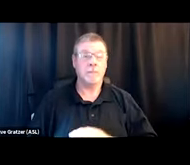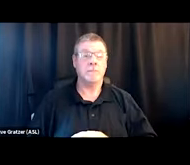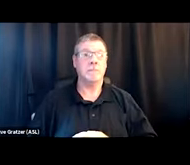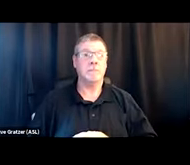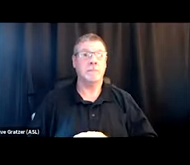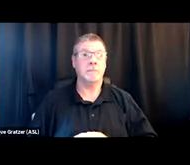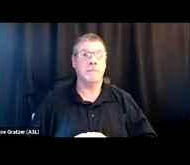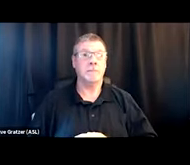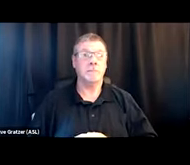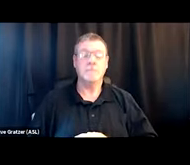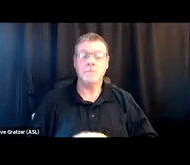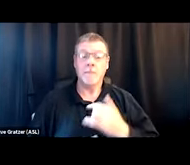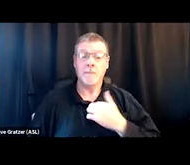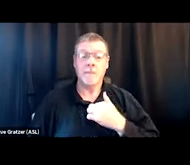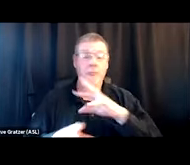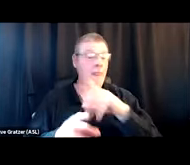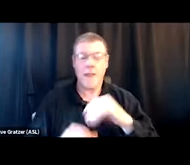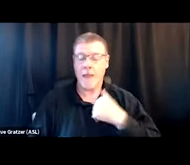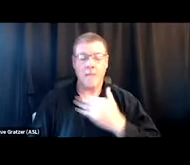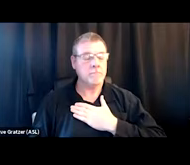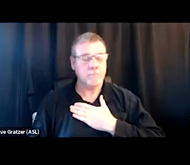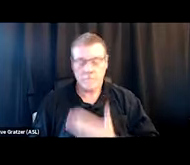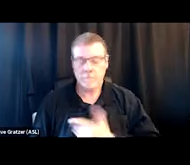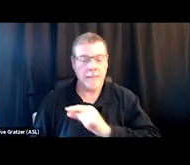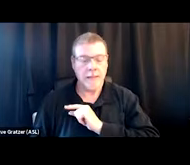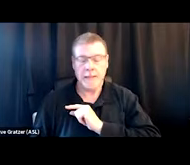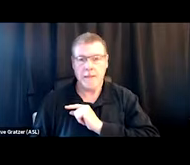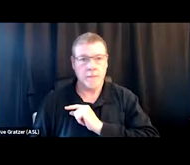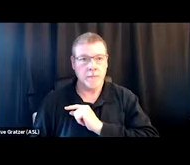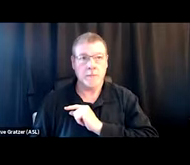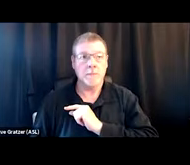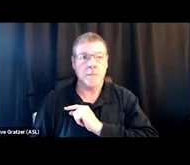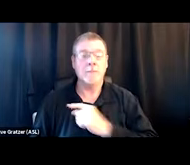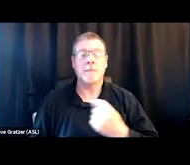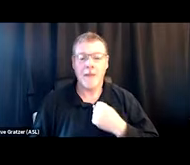it was engagement for me. I'm very guilty of the first thing that I told us not to fall into. I wanted to engage more people.